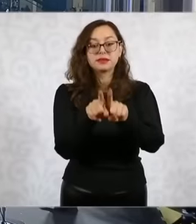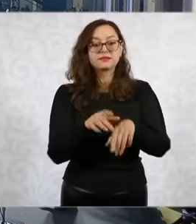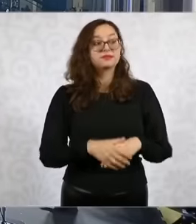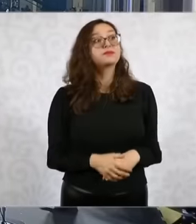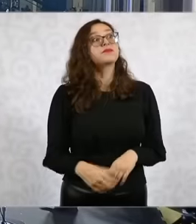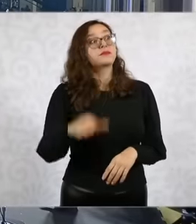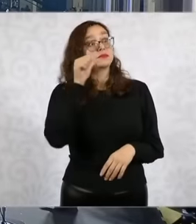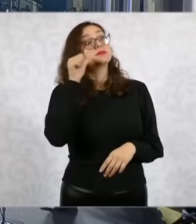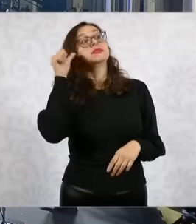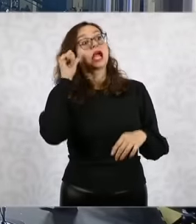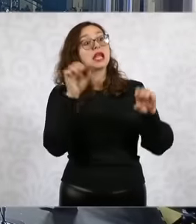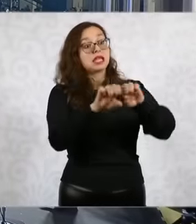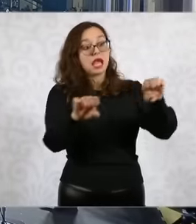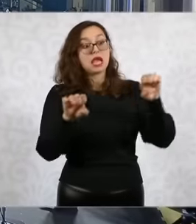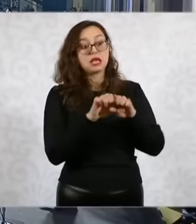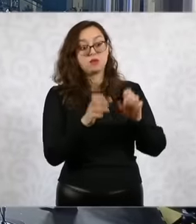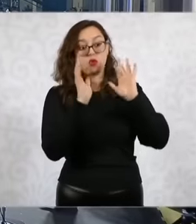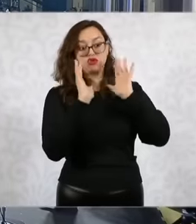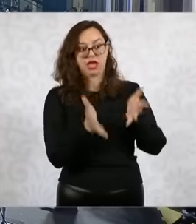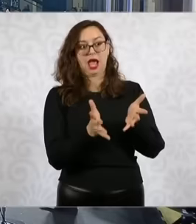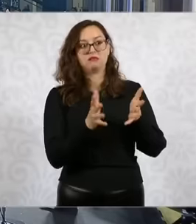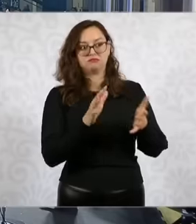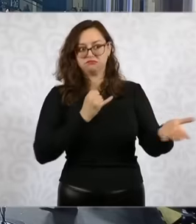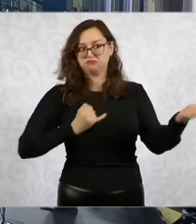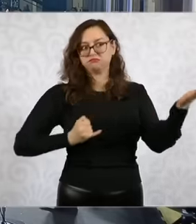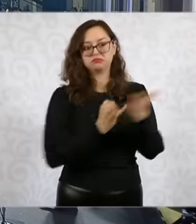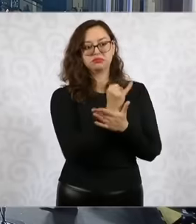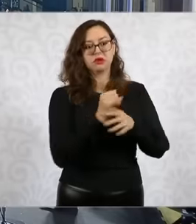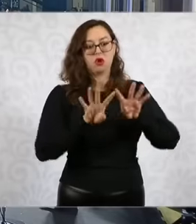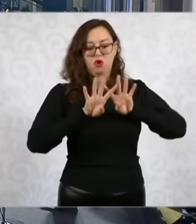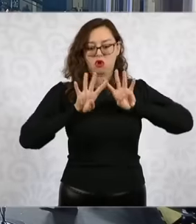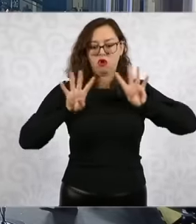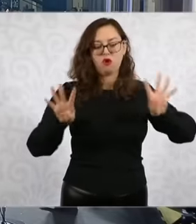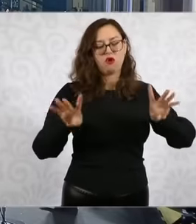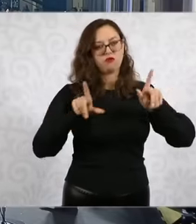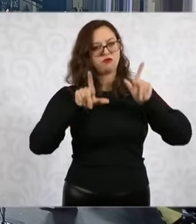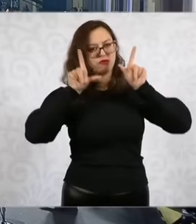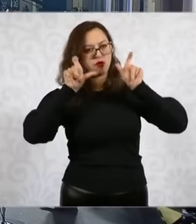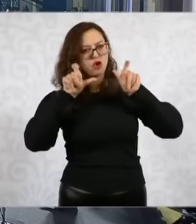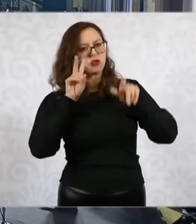the official photograph was taken with it, it draws attention to the fact that it is a cabinet with very